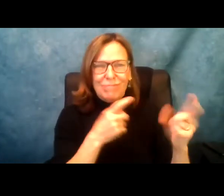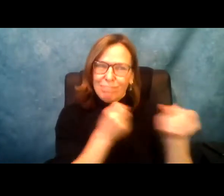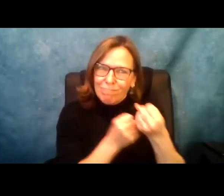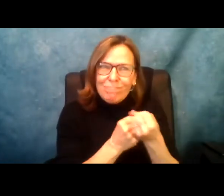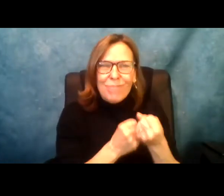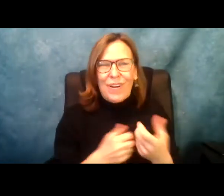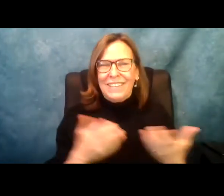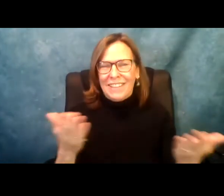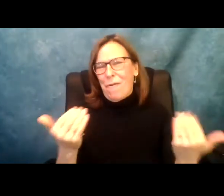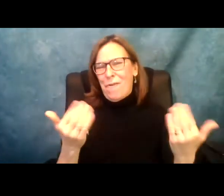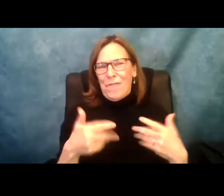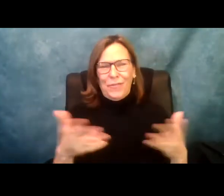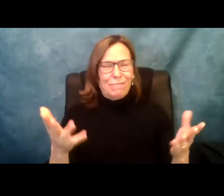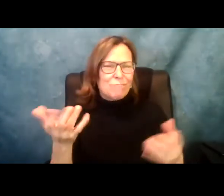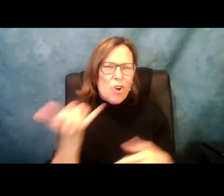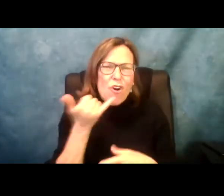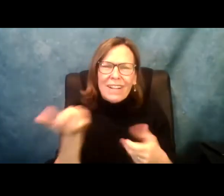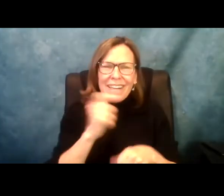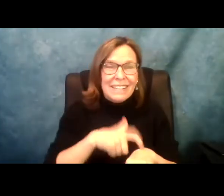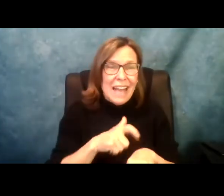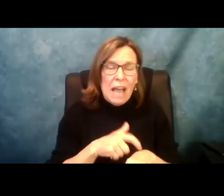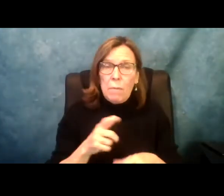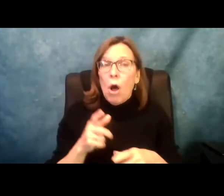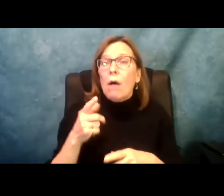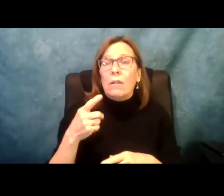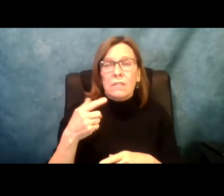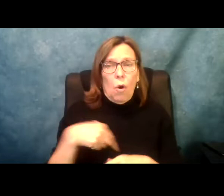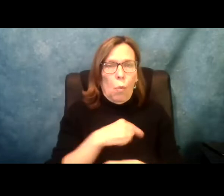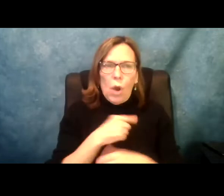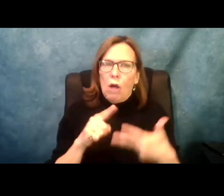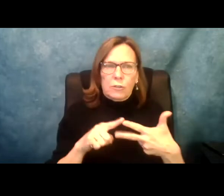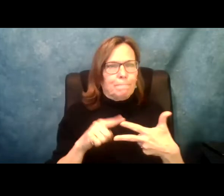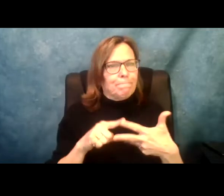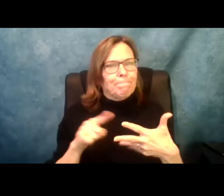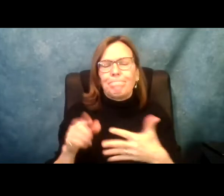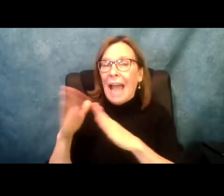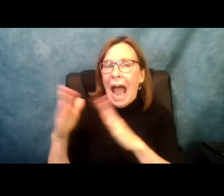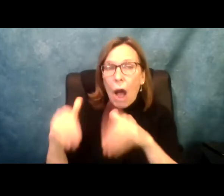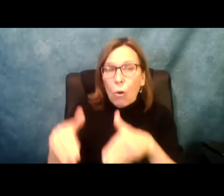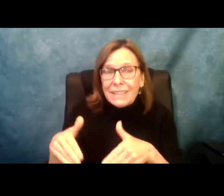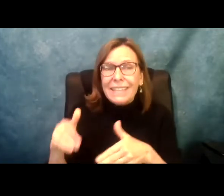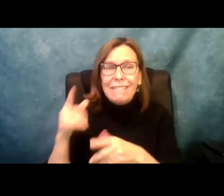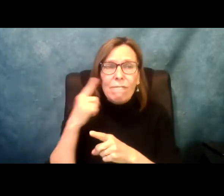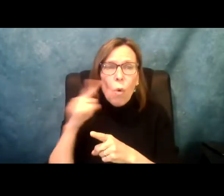standing beside you and my voice will be loud. So I want to thank you. Again, we have to make sure that we have